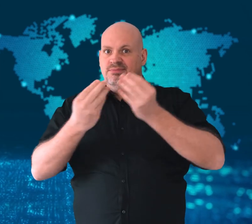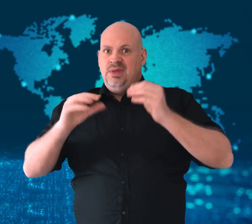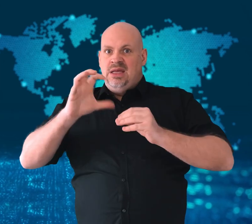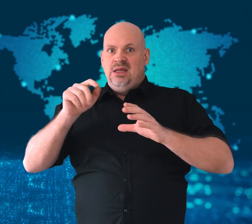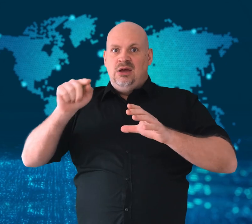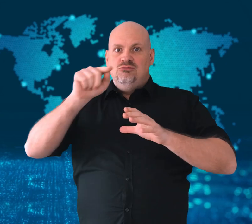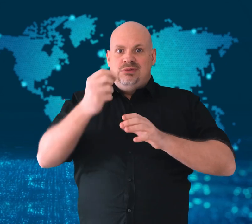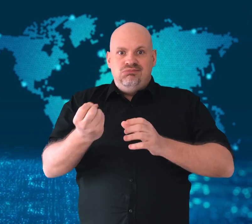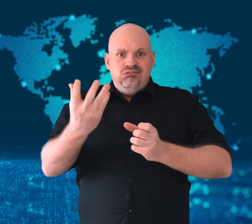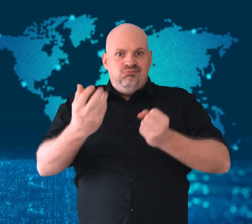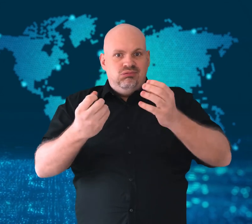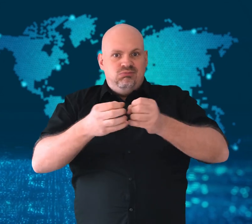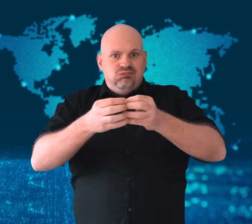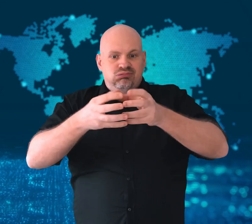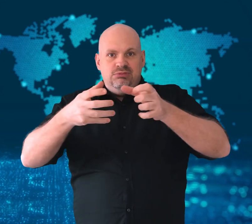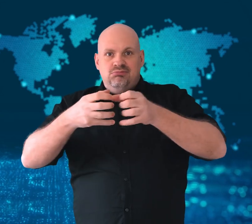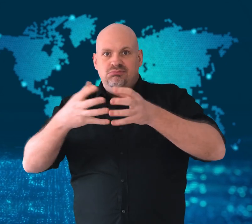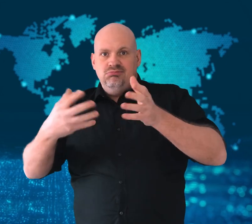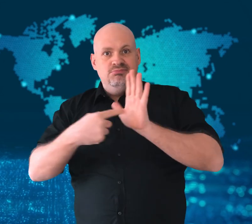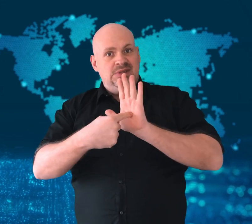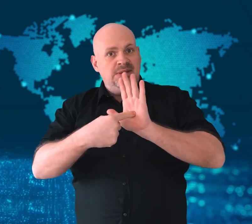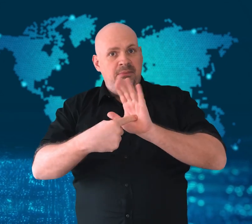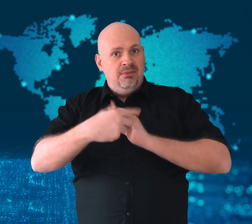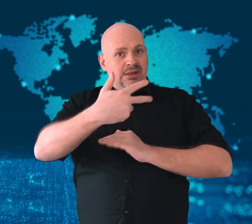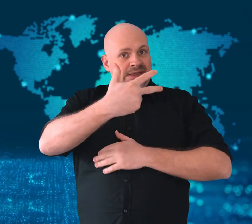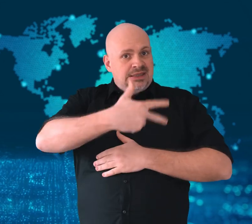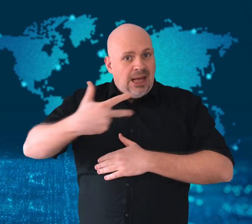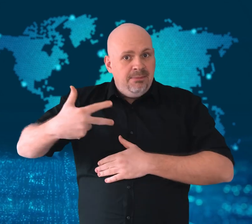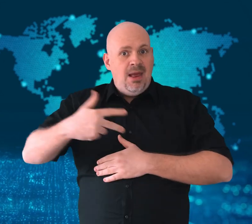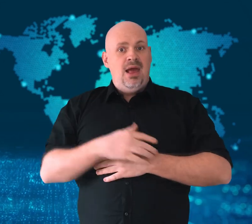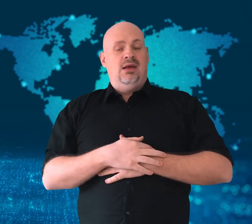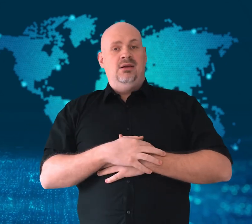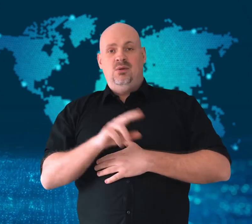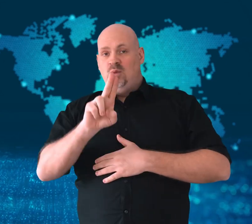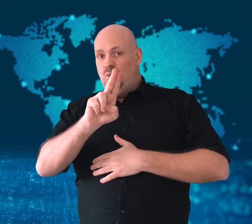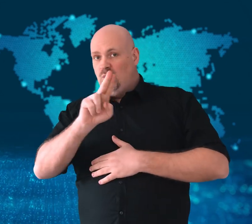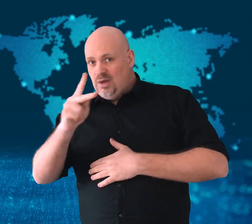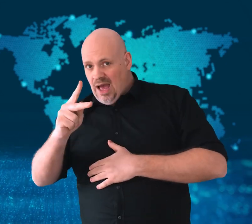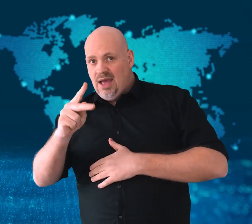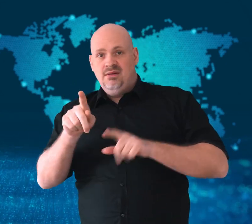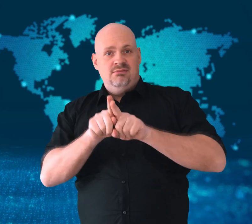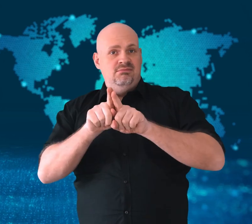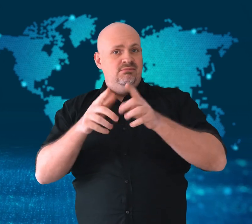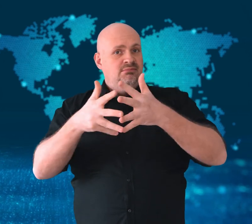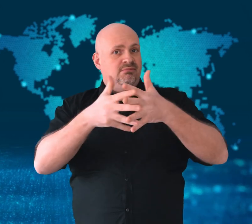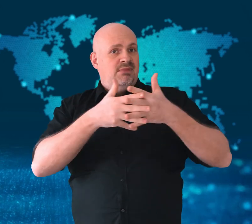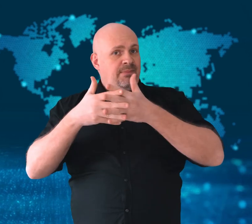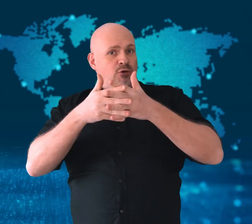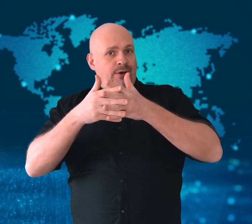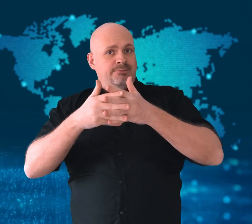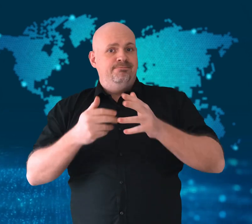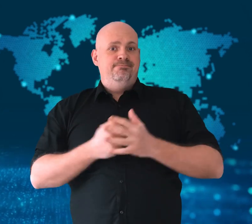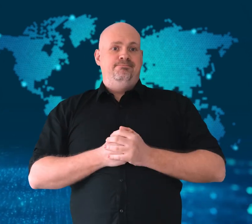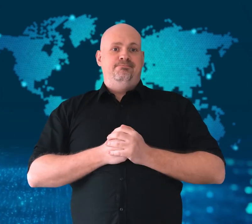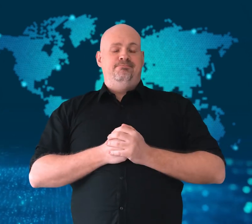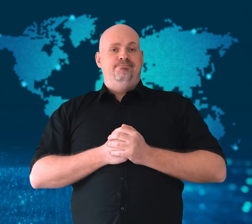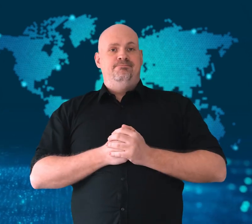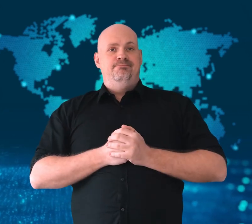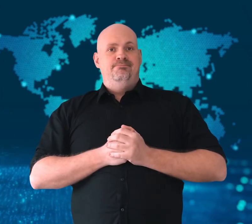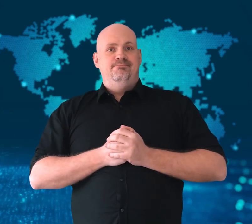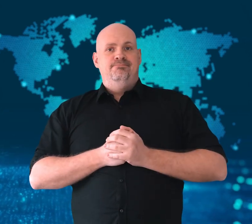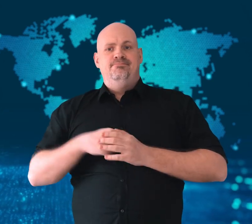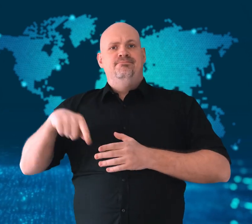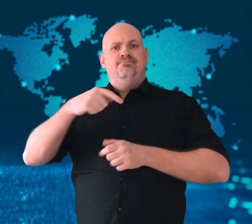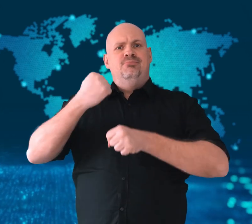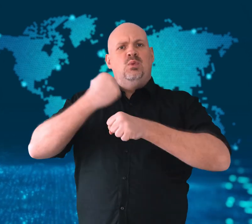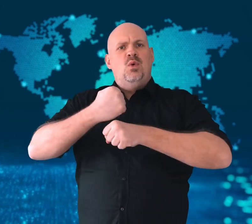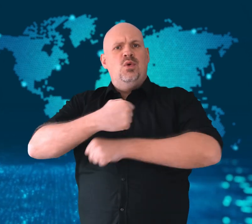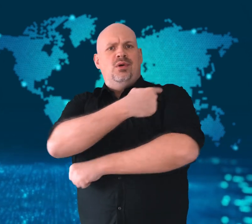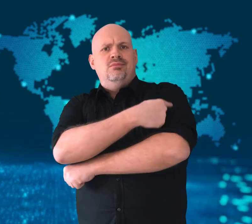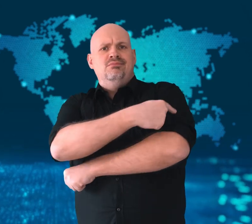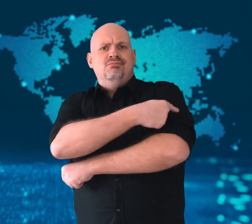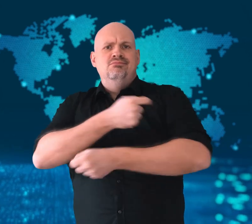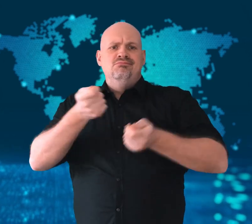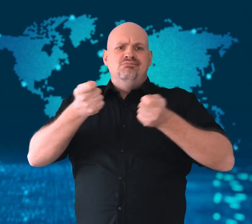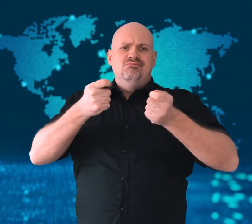Officials believe vaccinations will still be effective against it.